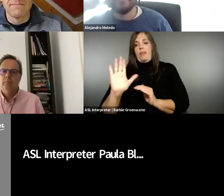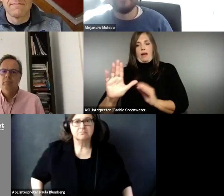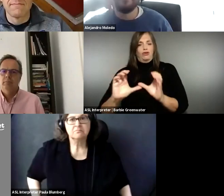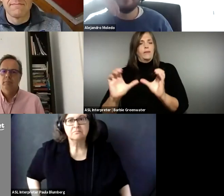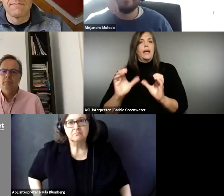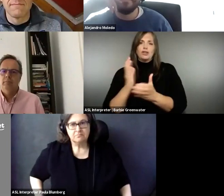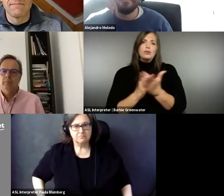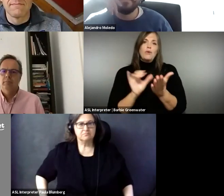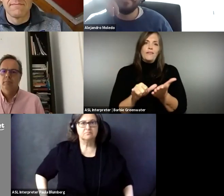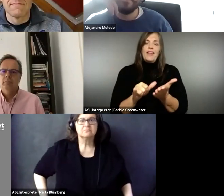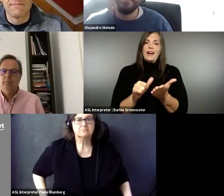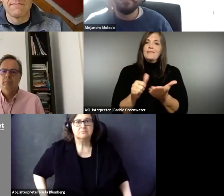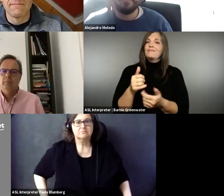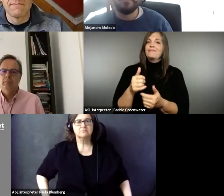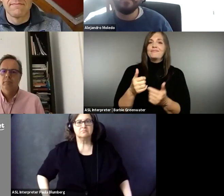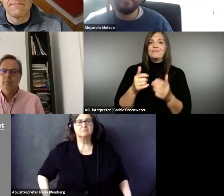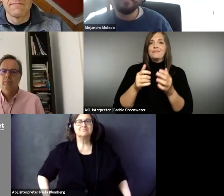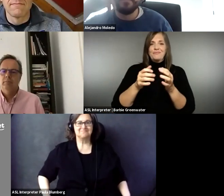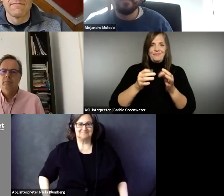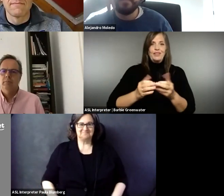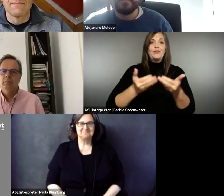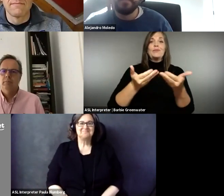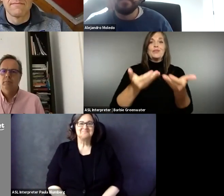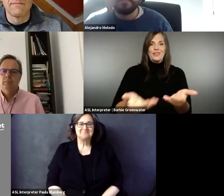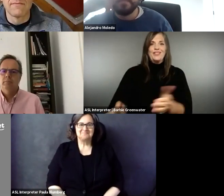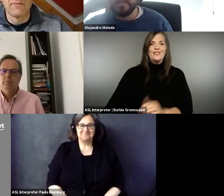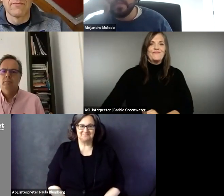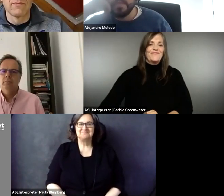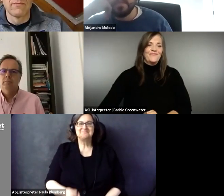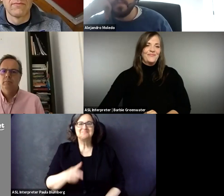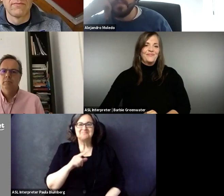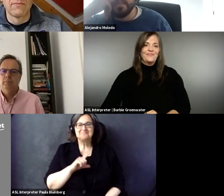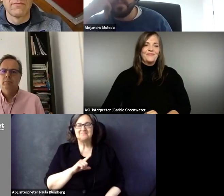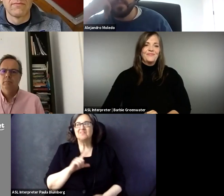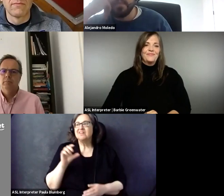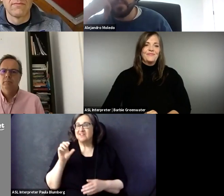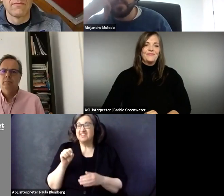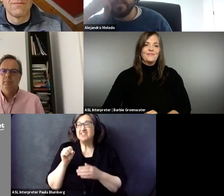be it then indicated by certification, I think is definitely part of that . >> SUSANNA LAURIN: Yeah. Thank